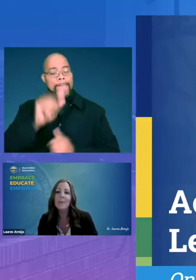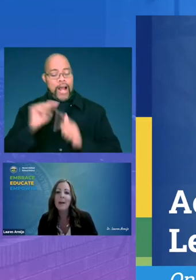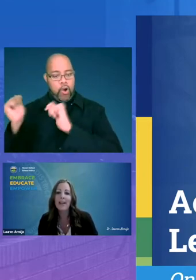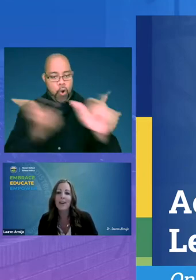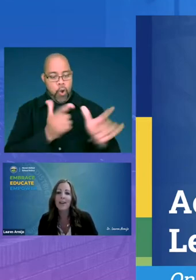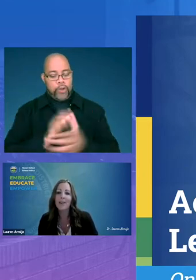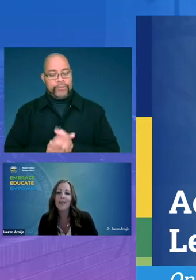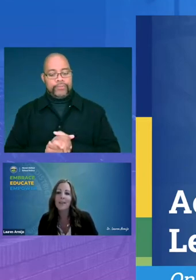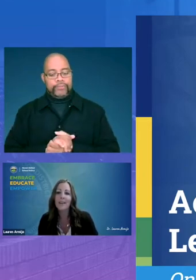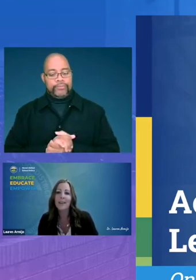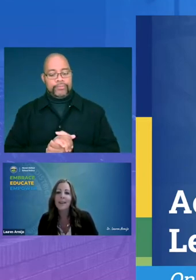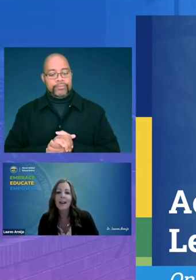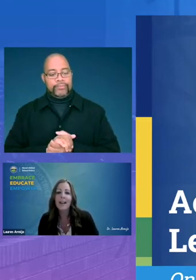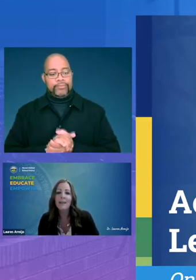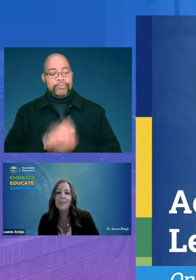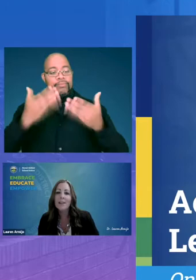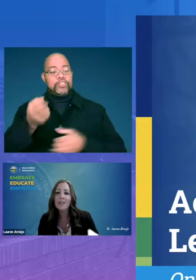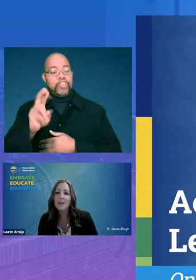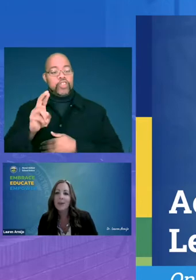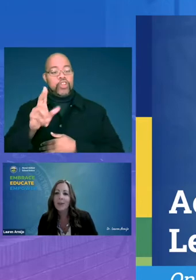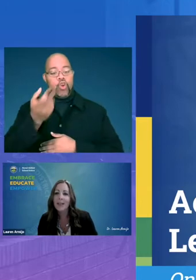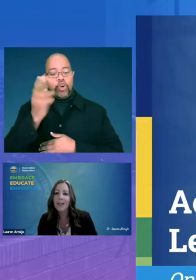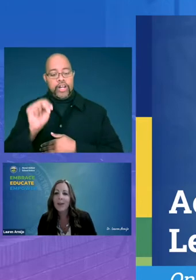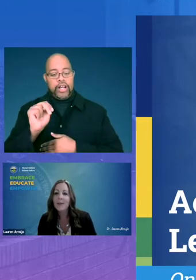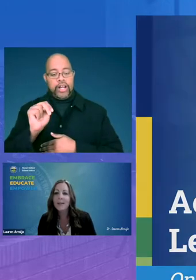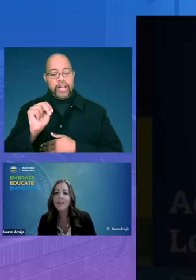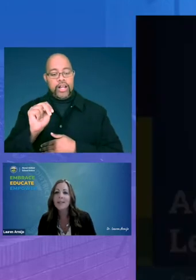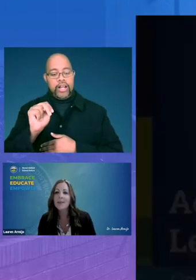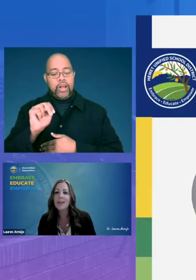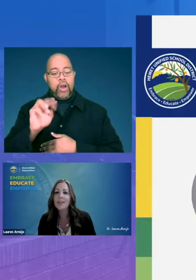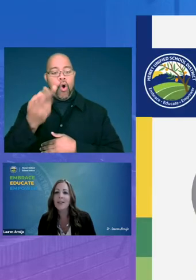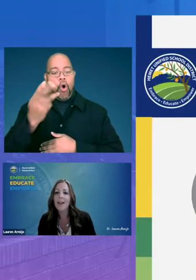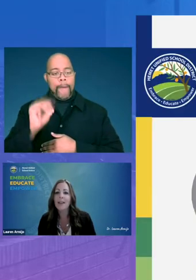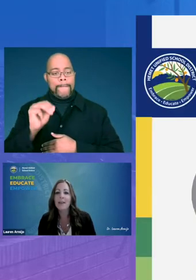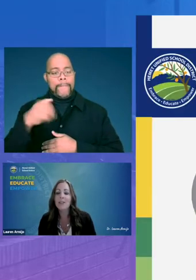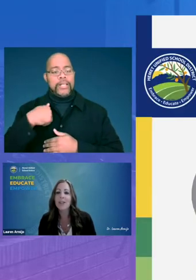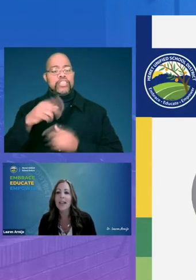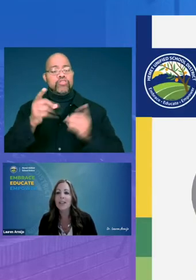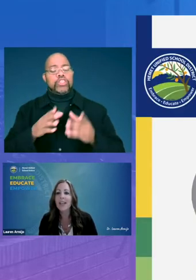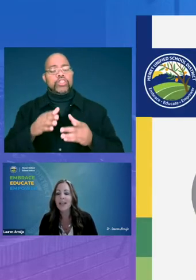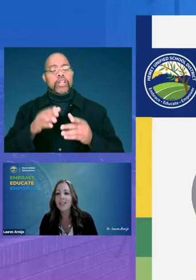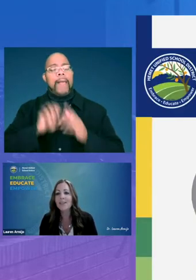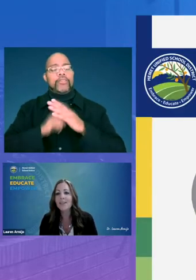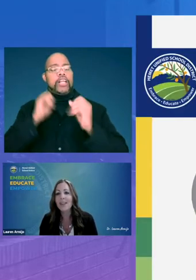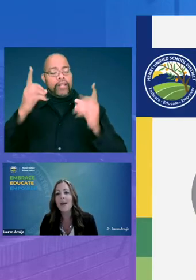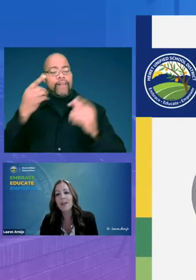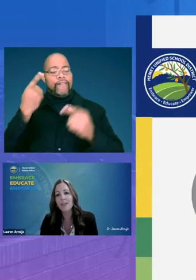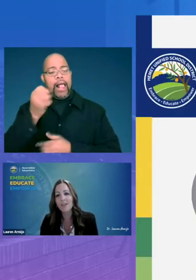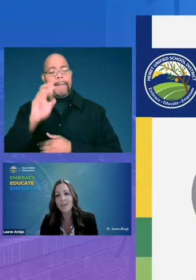by all i'm dr lauren armijo the director of elementary education for the hemet unified